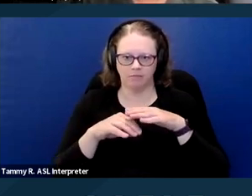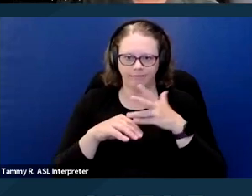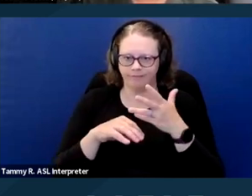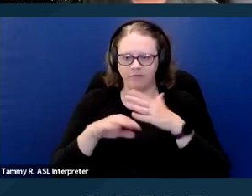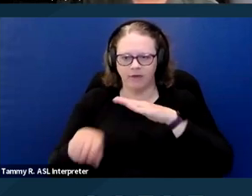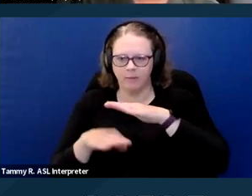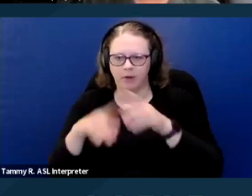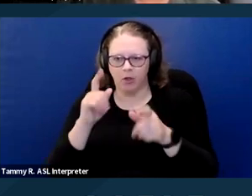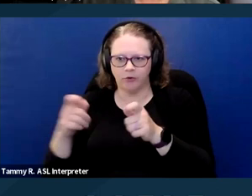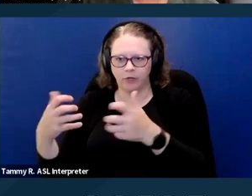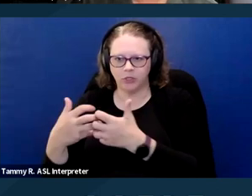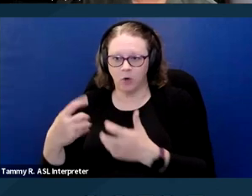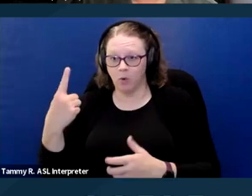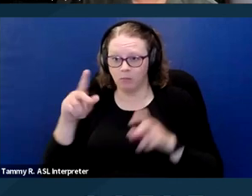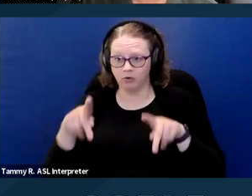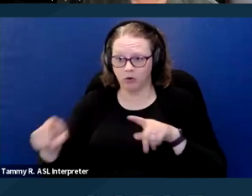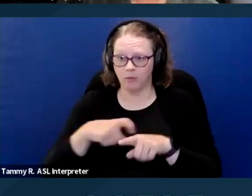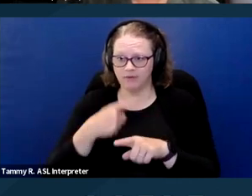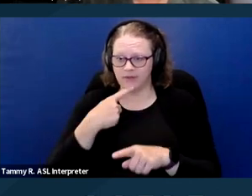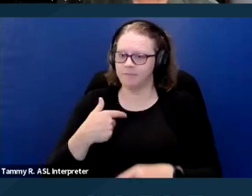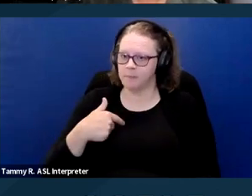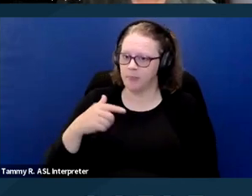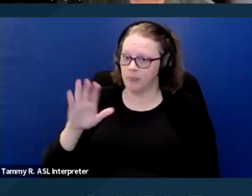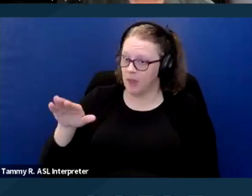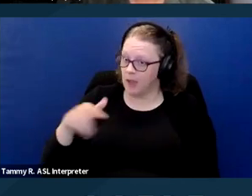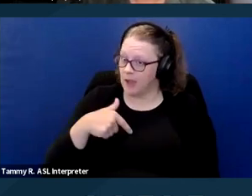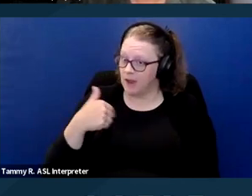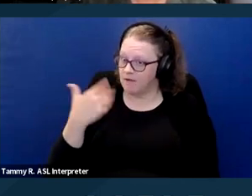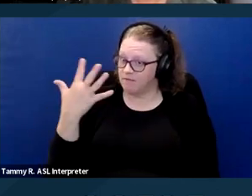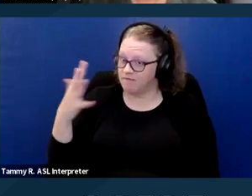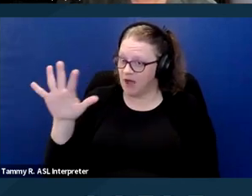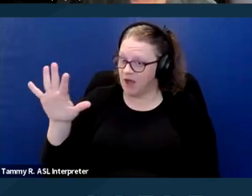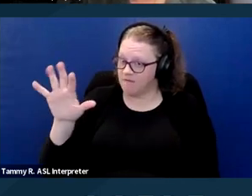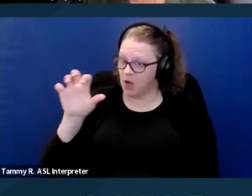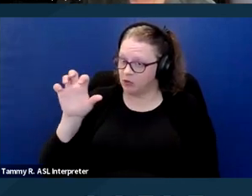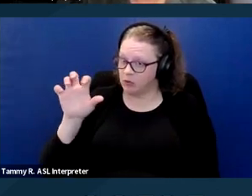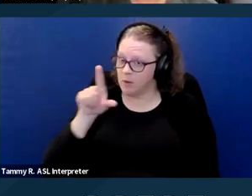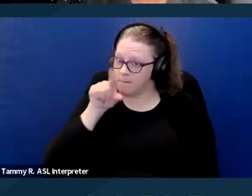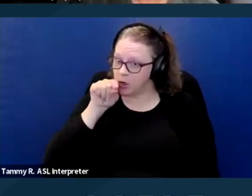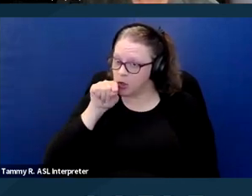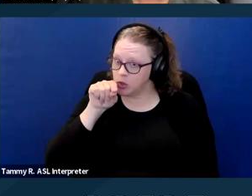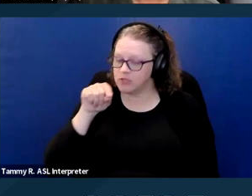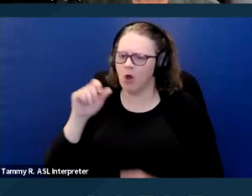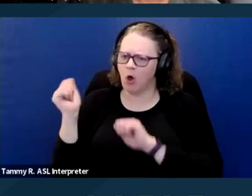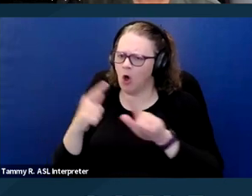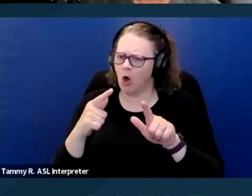that was very hard to advocate for that individual, but we did.